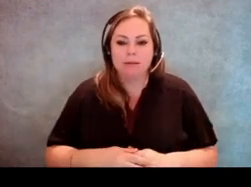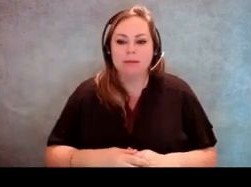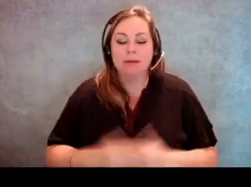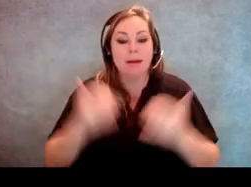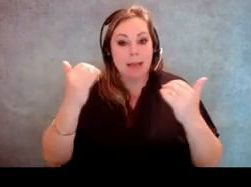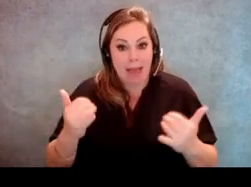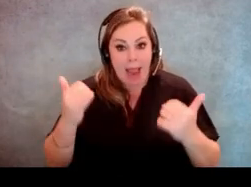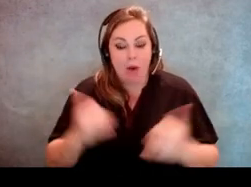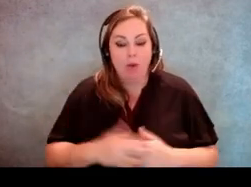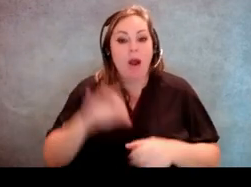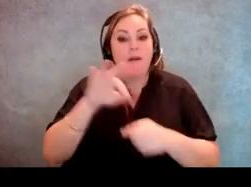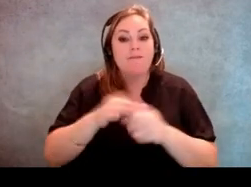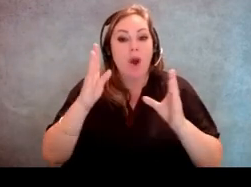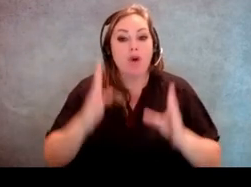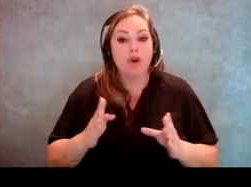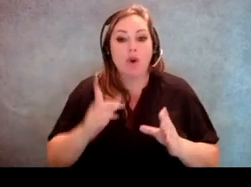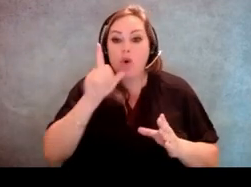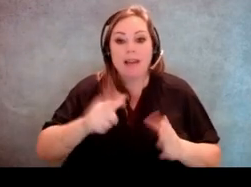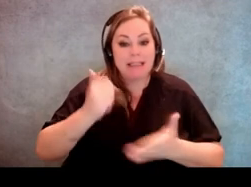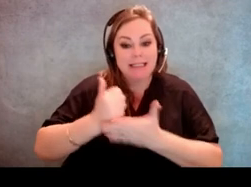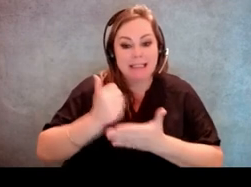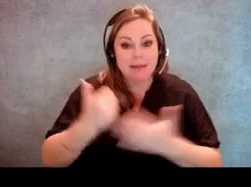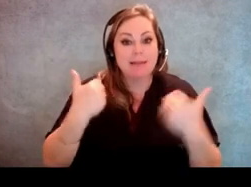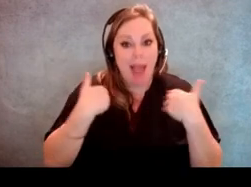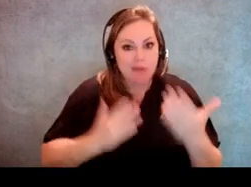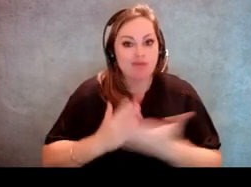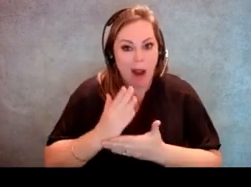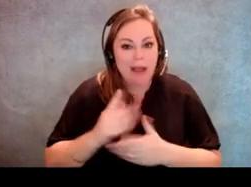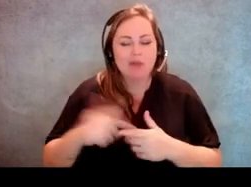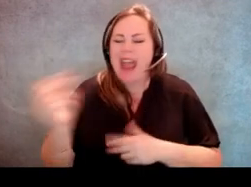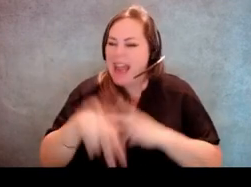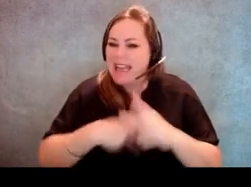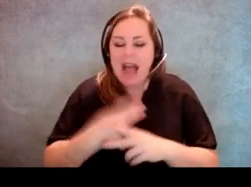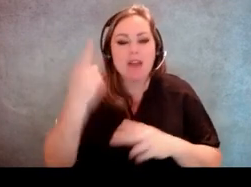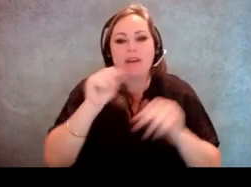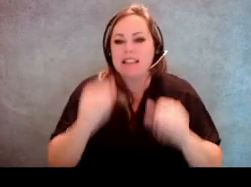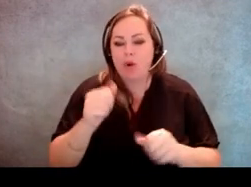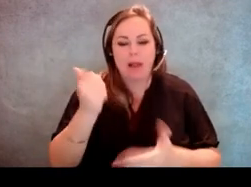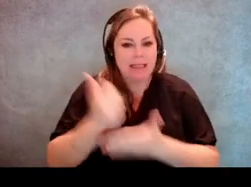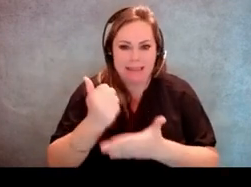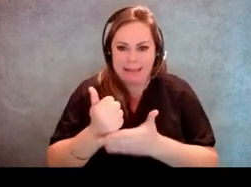that needs assistance has the right to any kind of reasonable assistance that they need